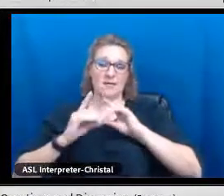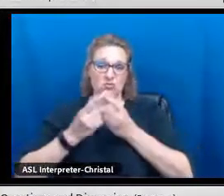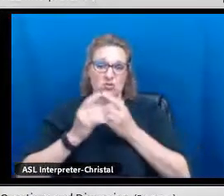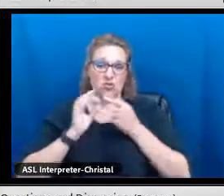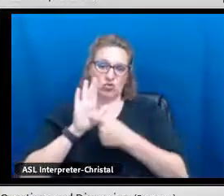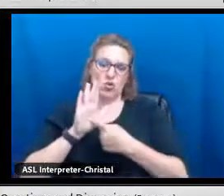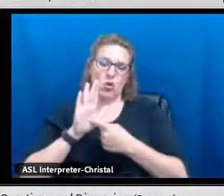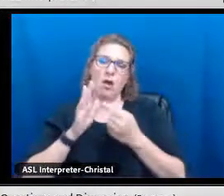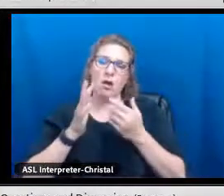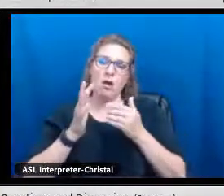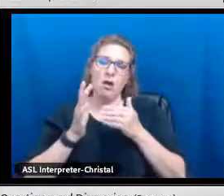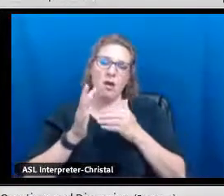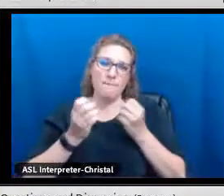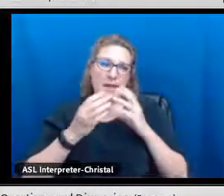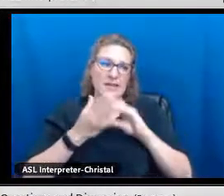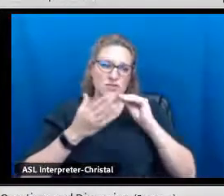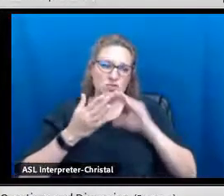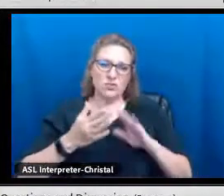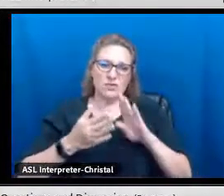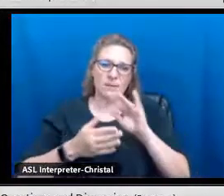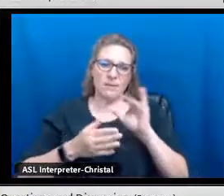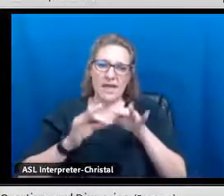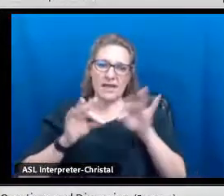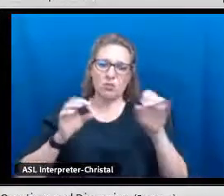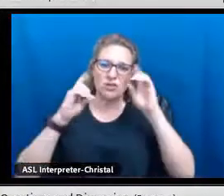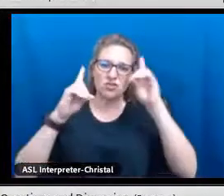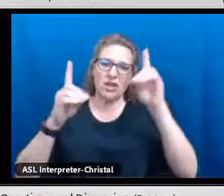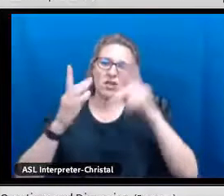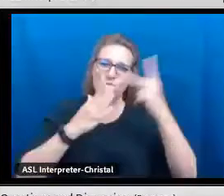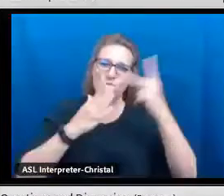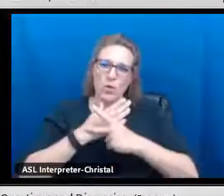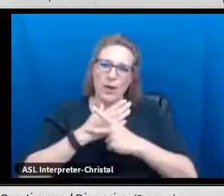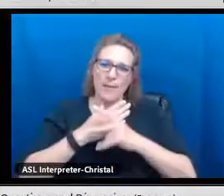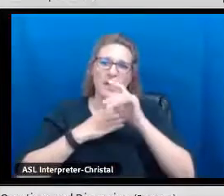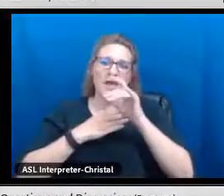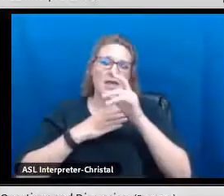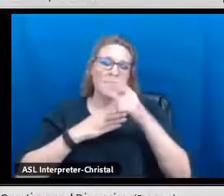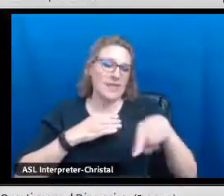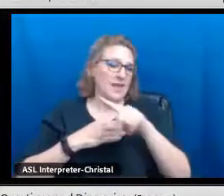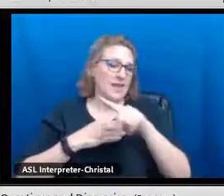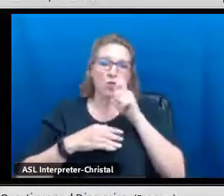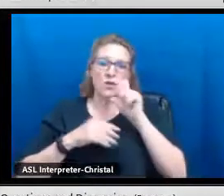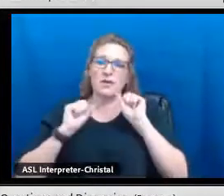able to help, that allows us in our district to show that a lot of times to our students